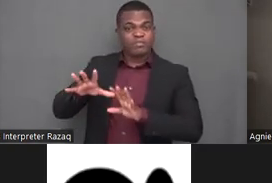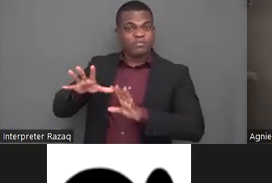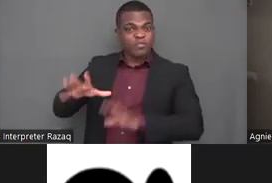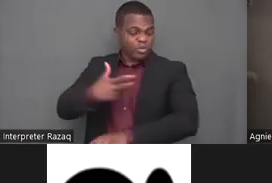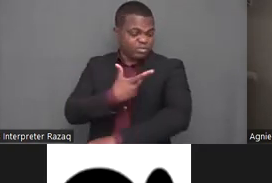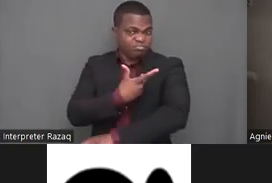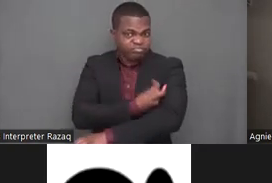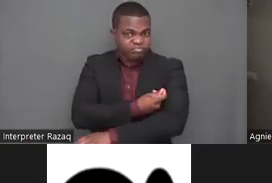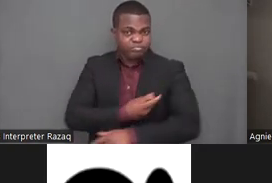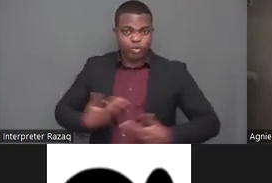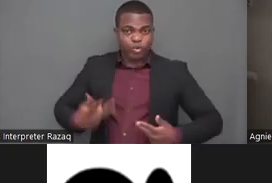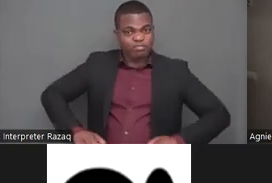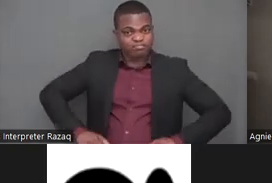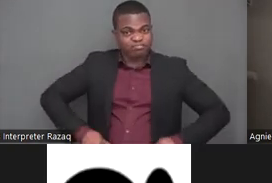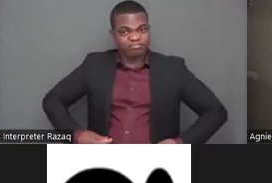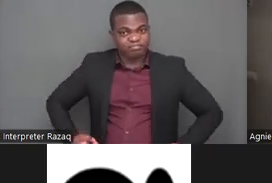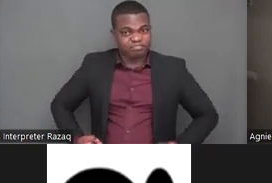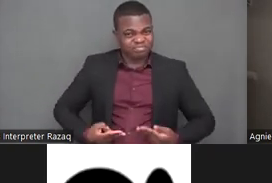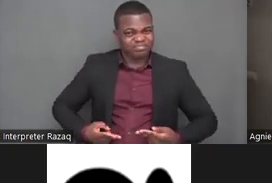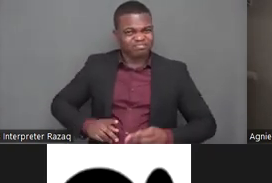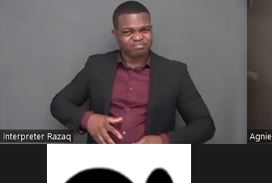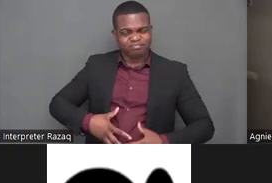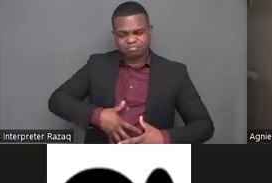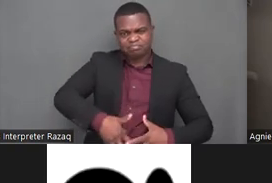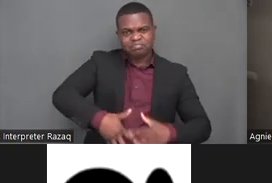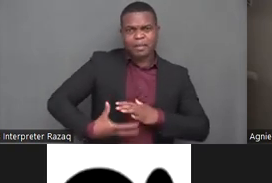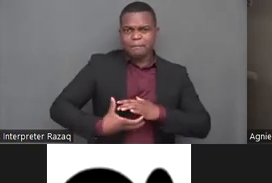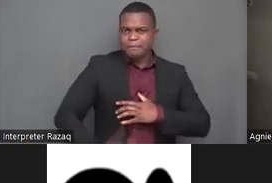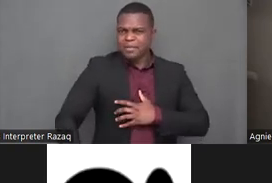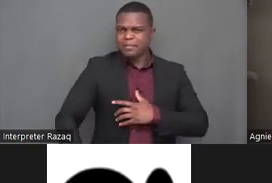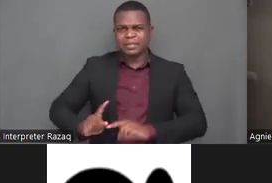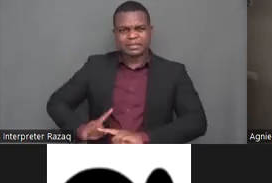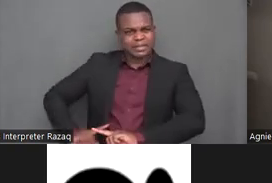can make decisions about own sexuality and reproduction within supporting communities